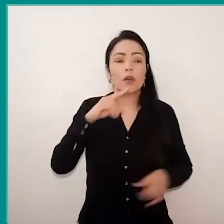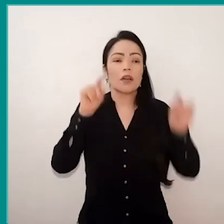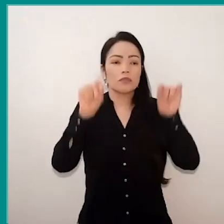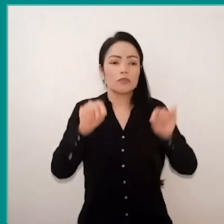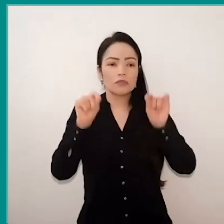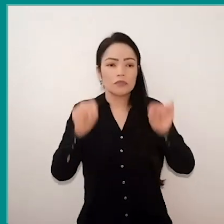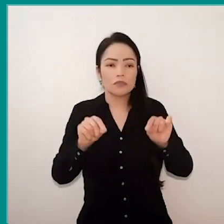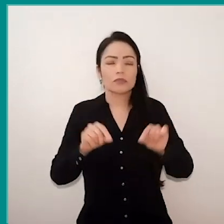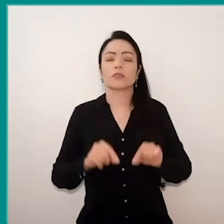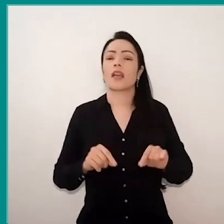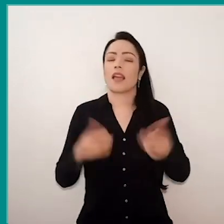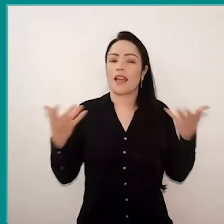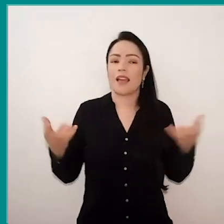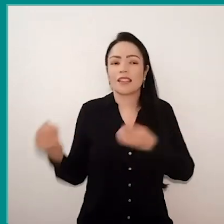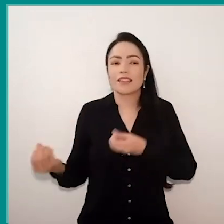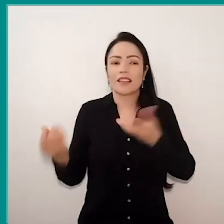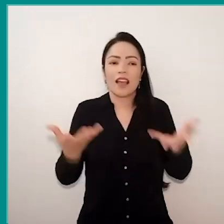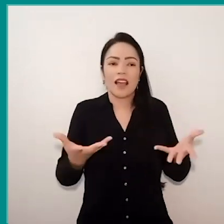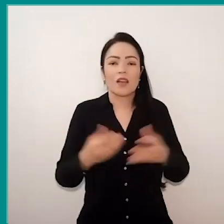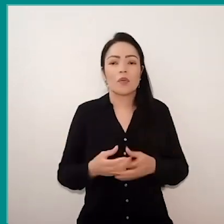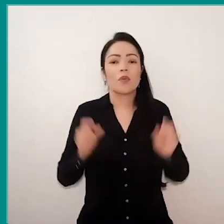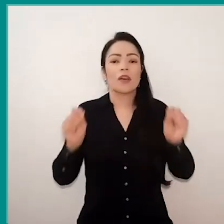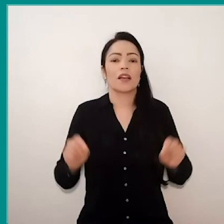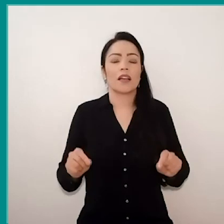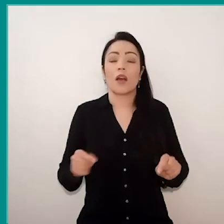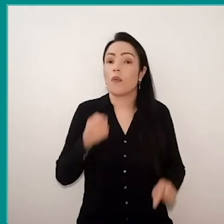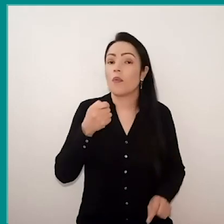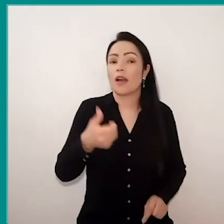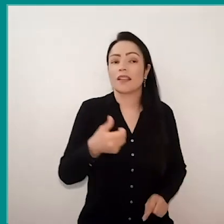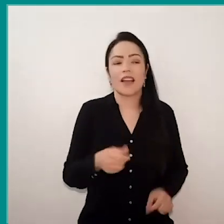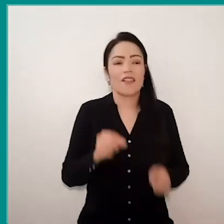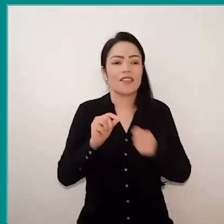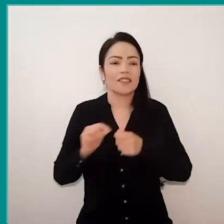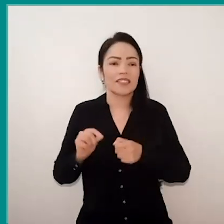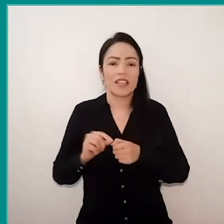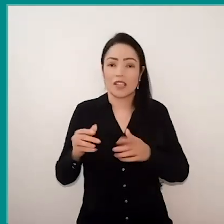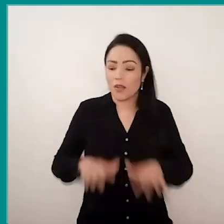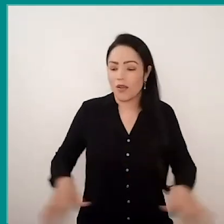to provide them, then, to almost doers of ourselves.”